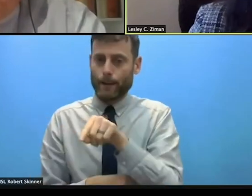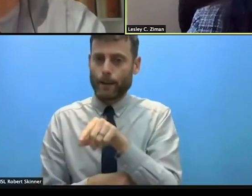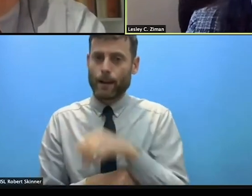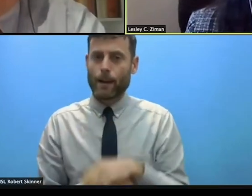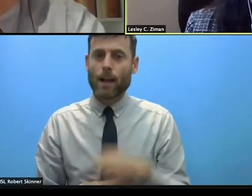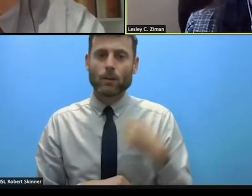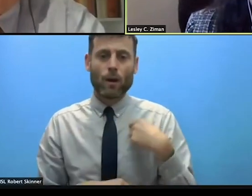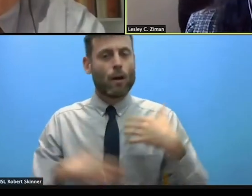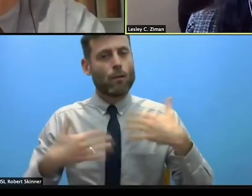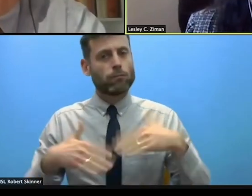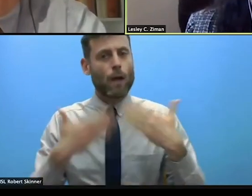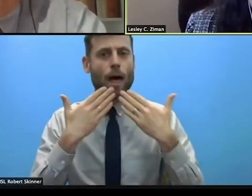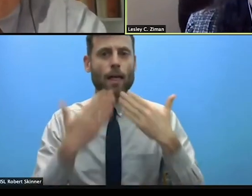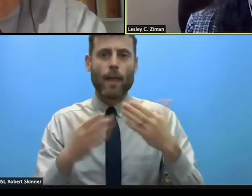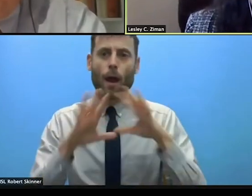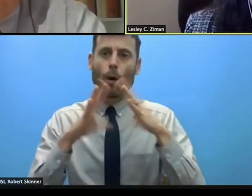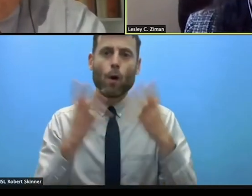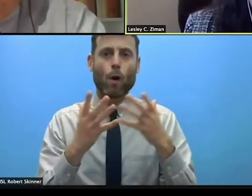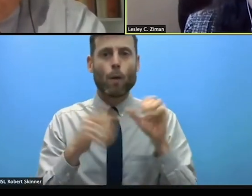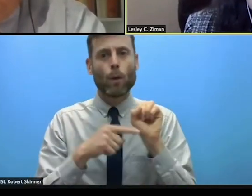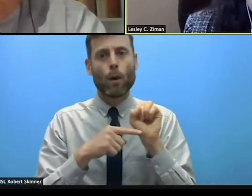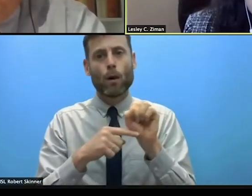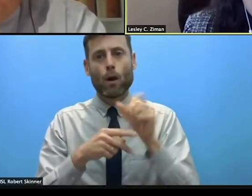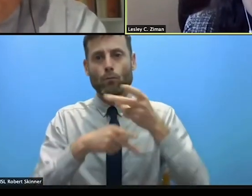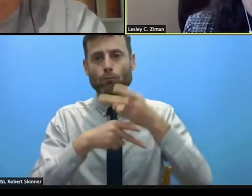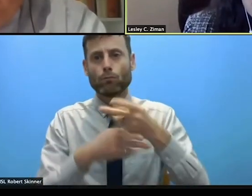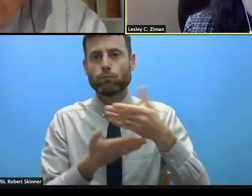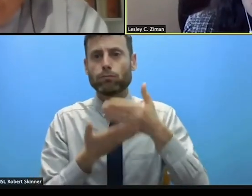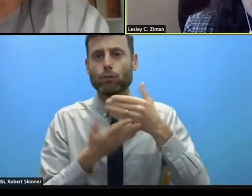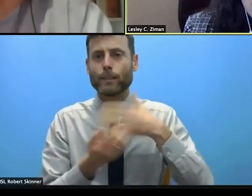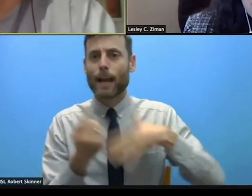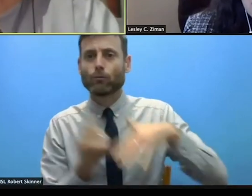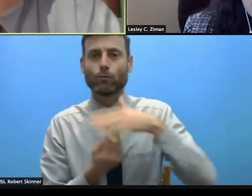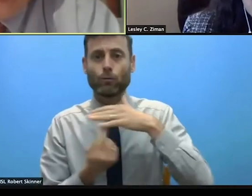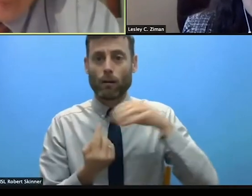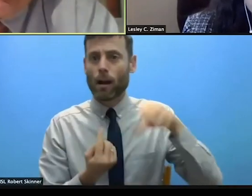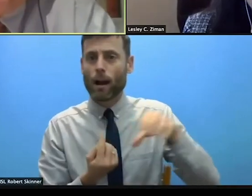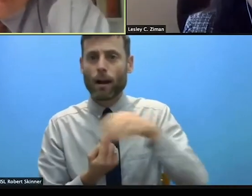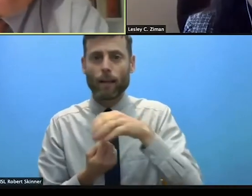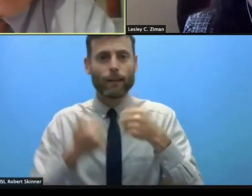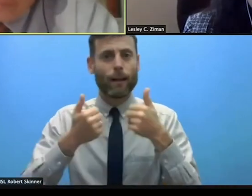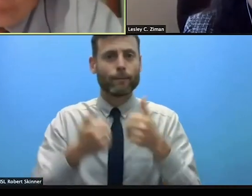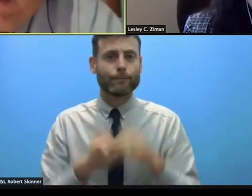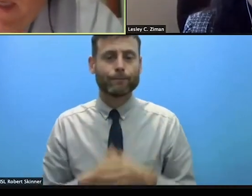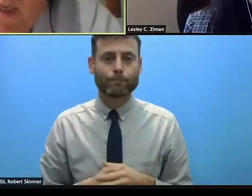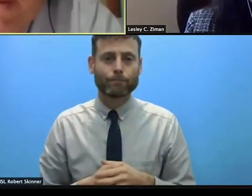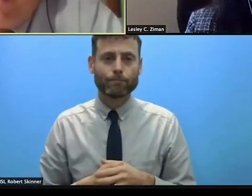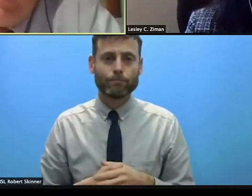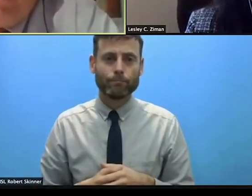panelists for advancing these key priorities today >> CHRIS GUNNESS: This is a high level panel and